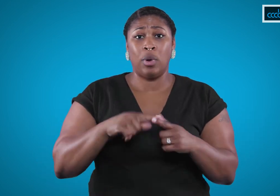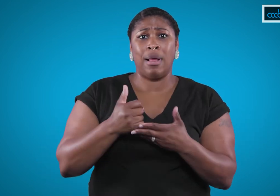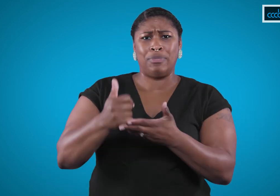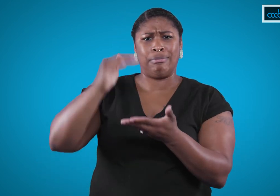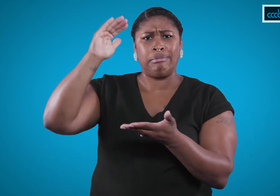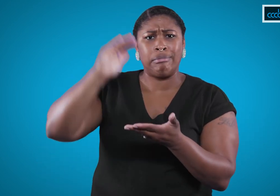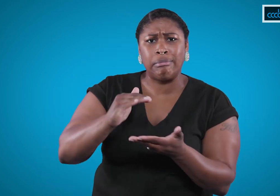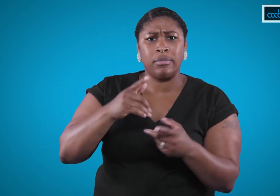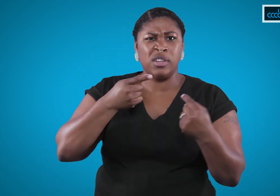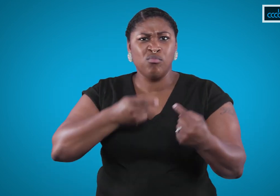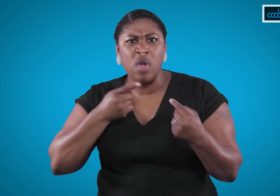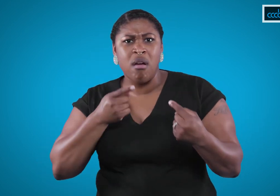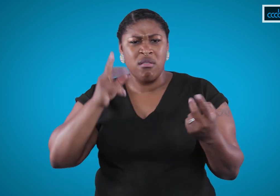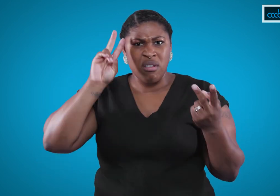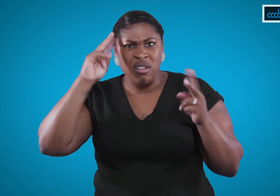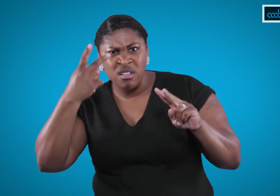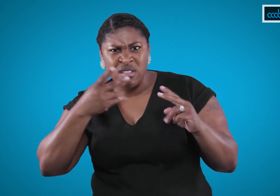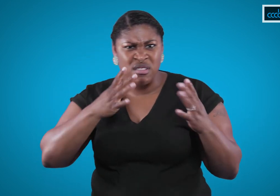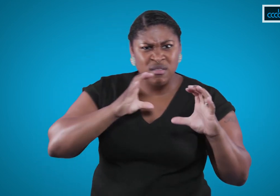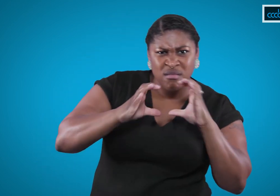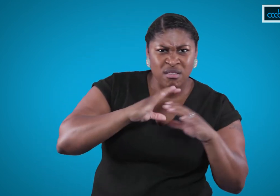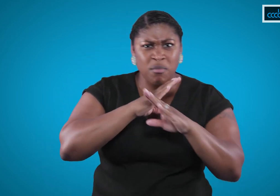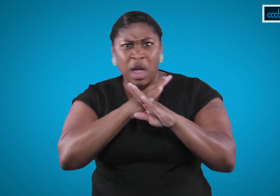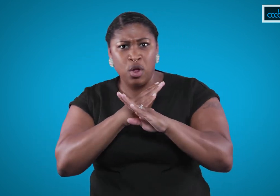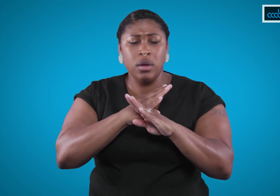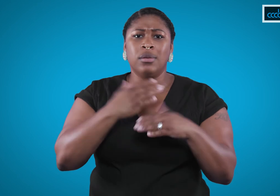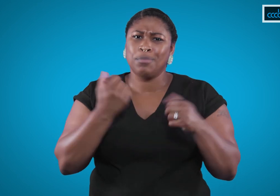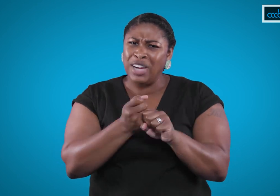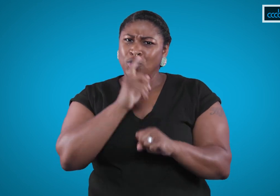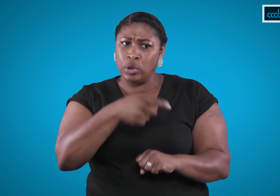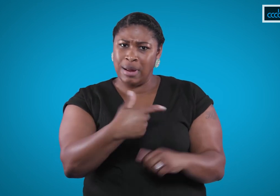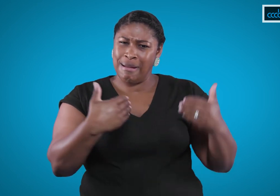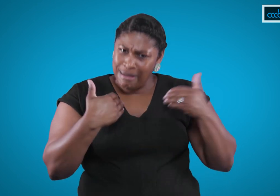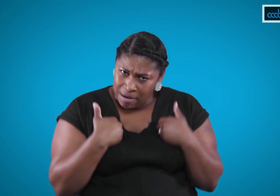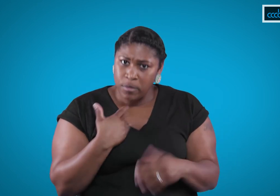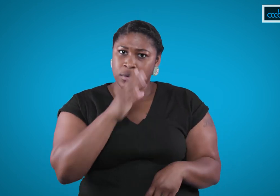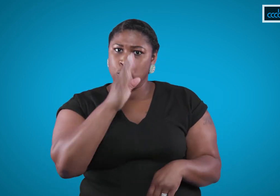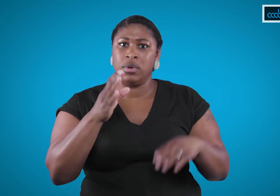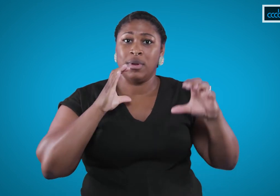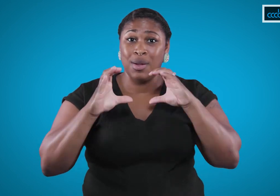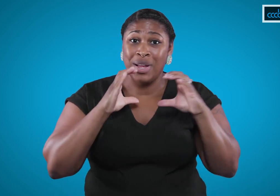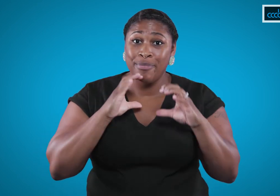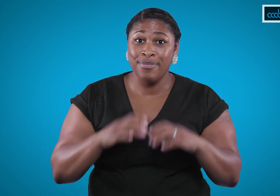Help reduce any possible struggle or barrier by making sure they have direct communication.